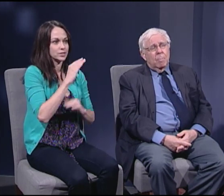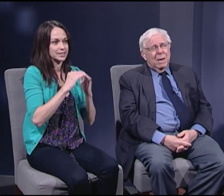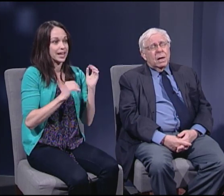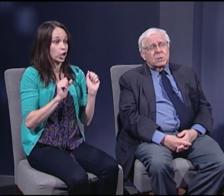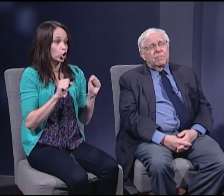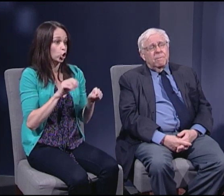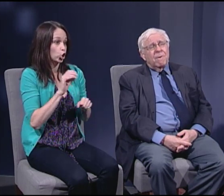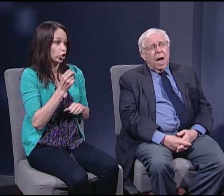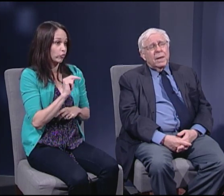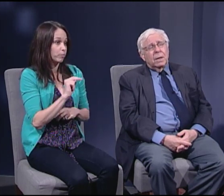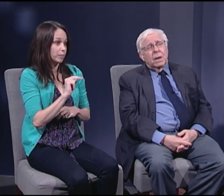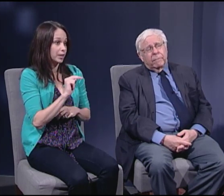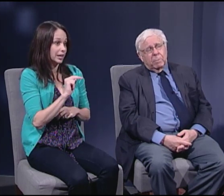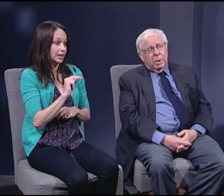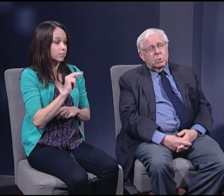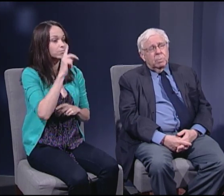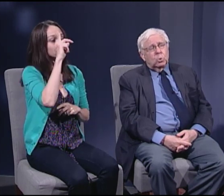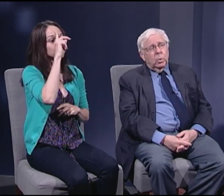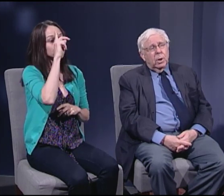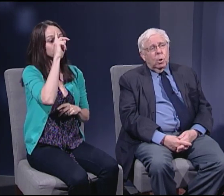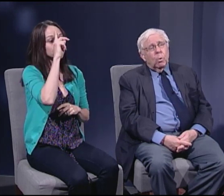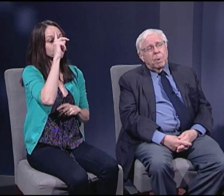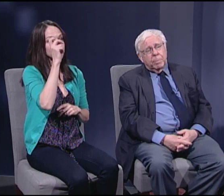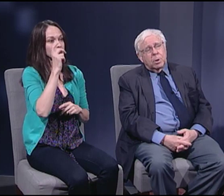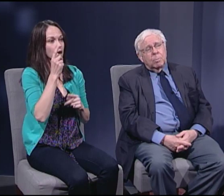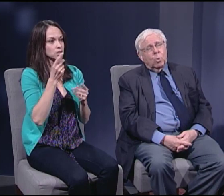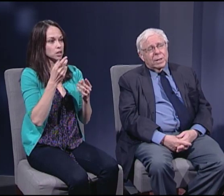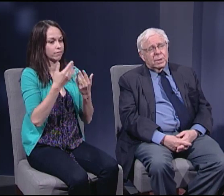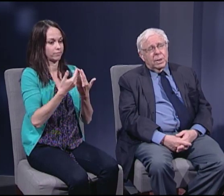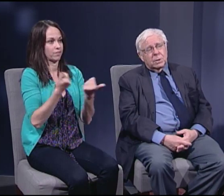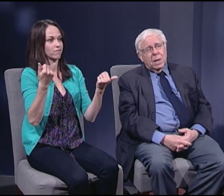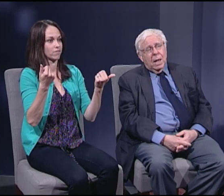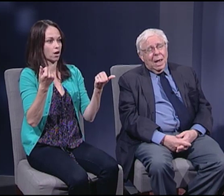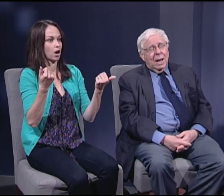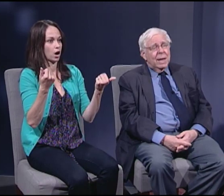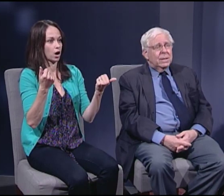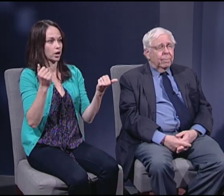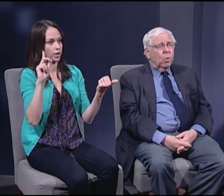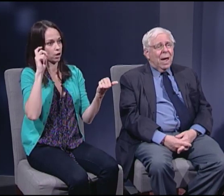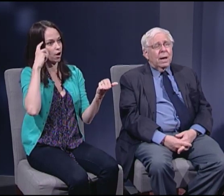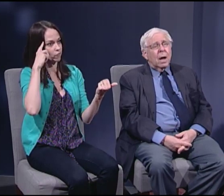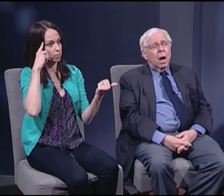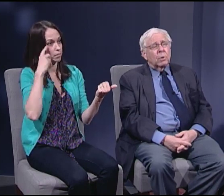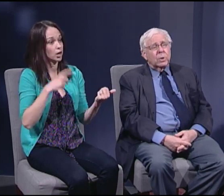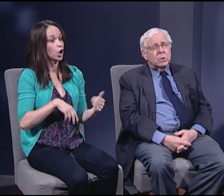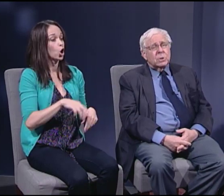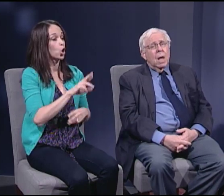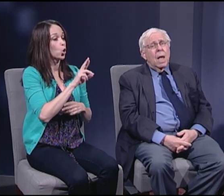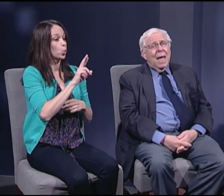because of divided government between a Republican President and a Democratic Congress.